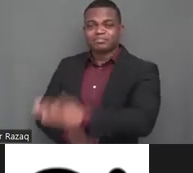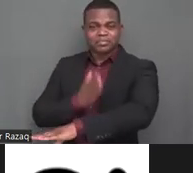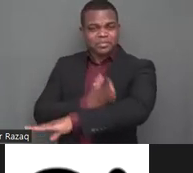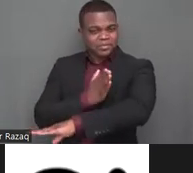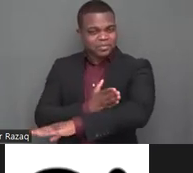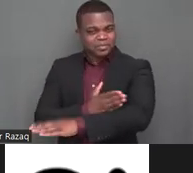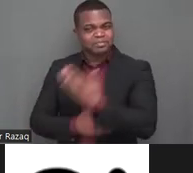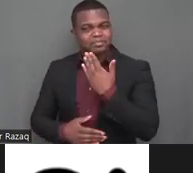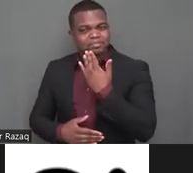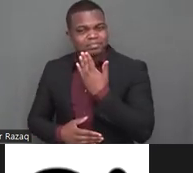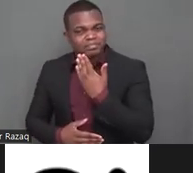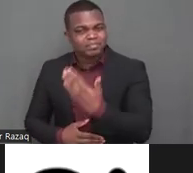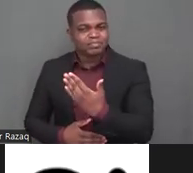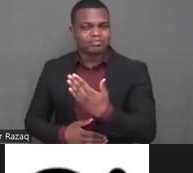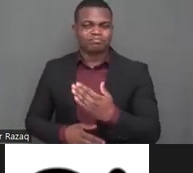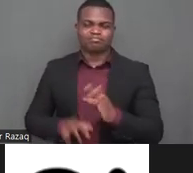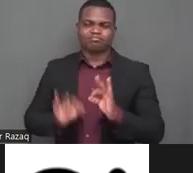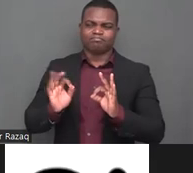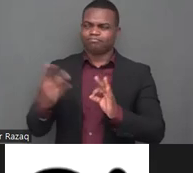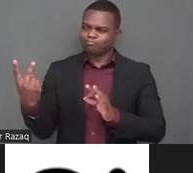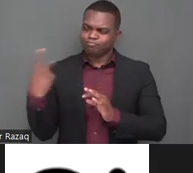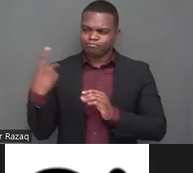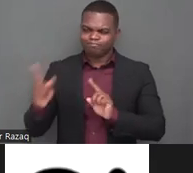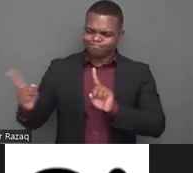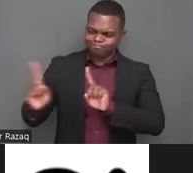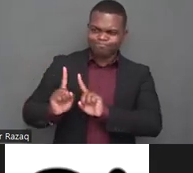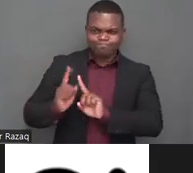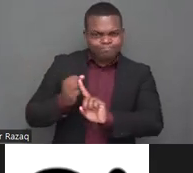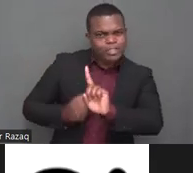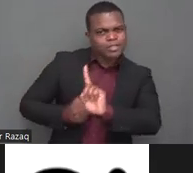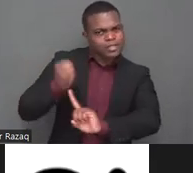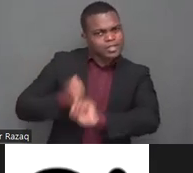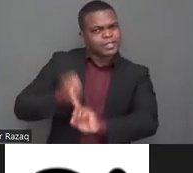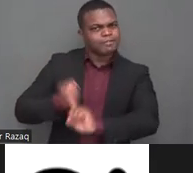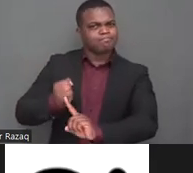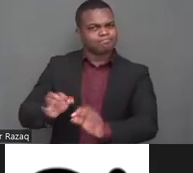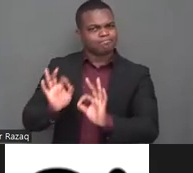very interesting and very very memorable right so yeah thank you very much thank you very much